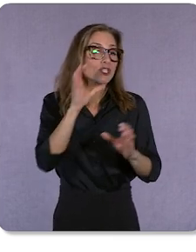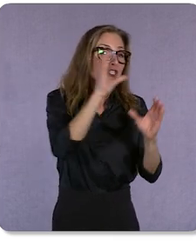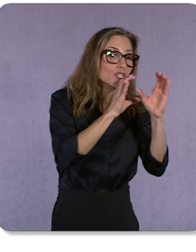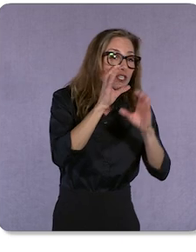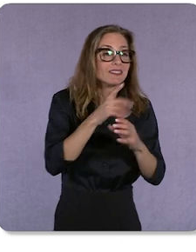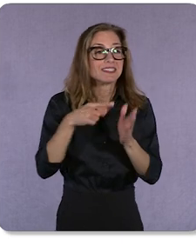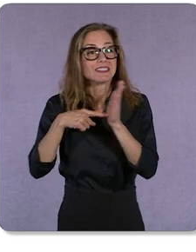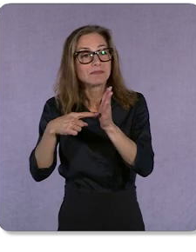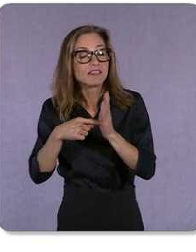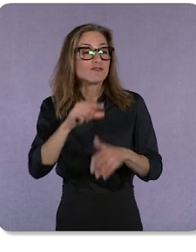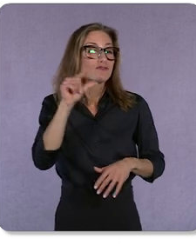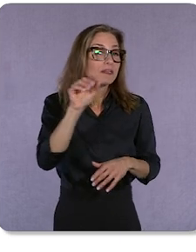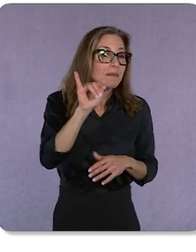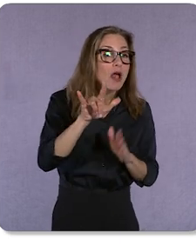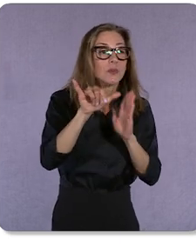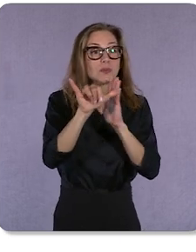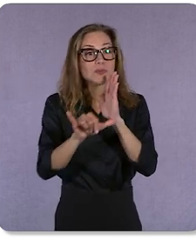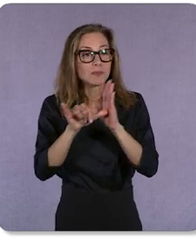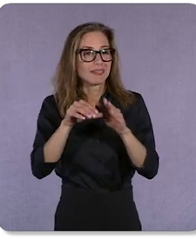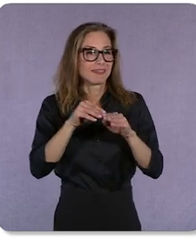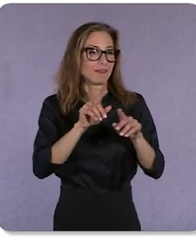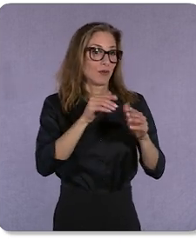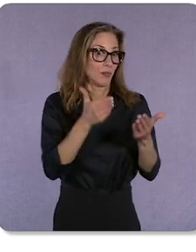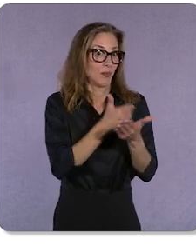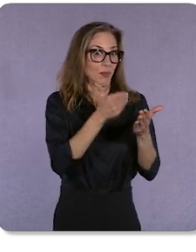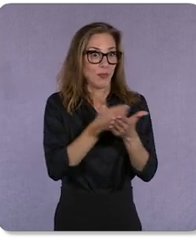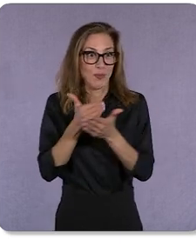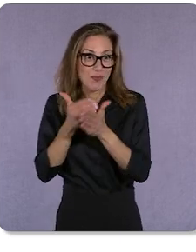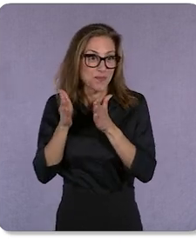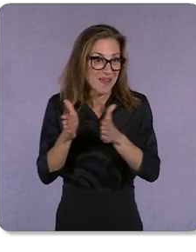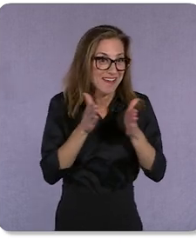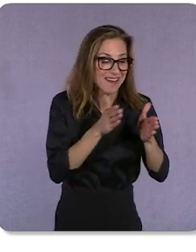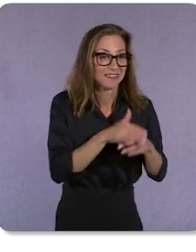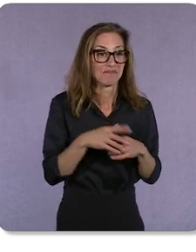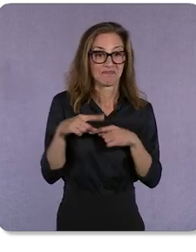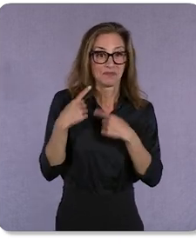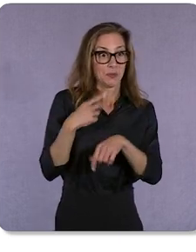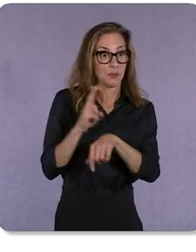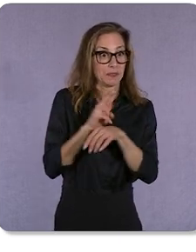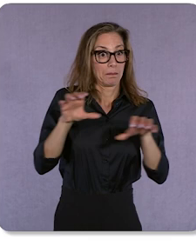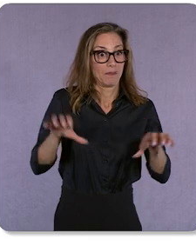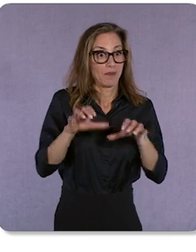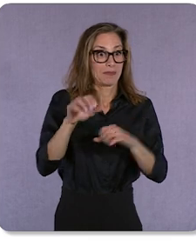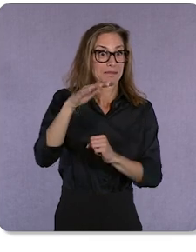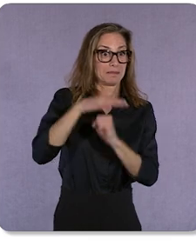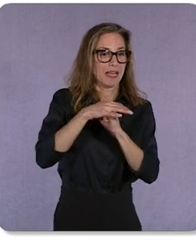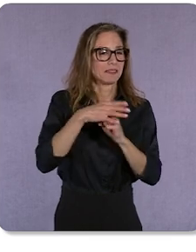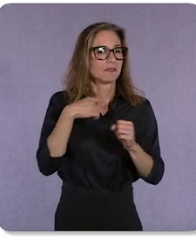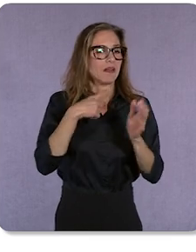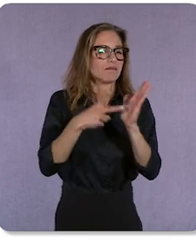way that we were never able to do before. Since using Performance Max, we've nearly doubled our impressions. They're up 89%.